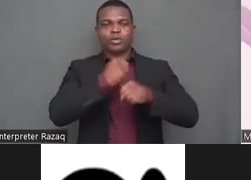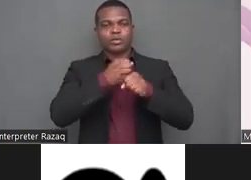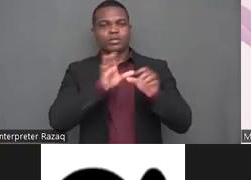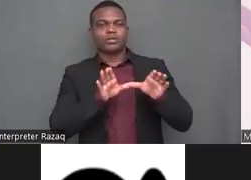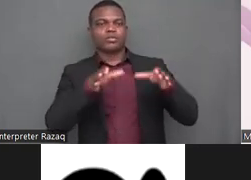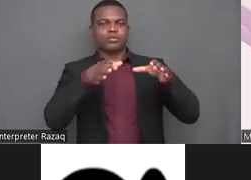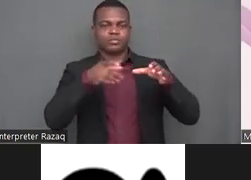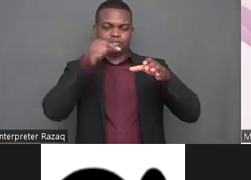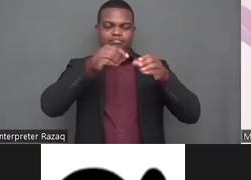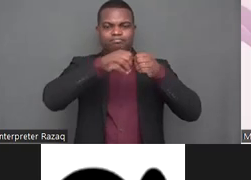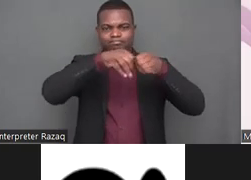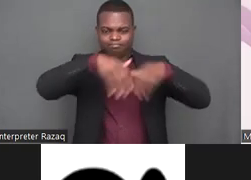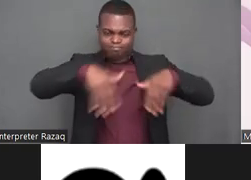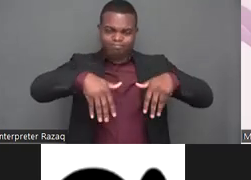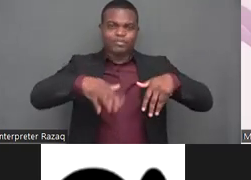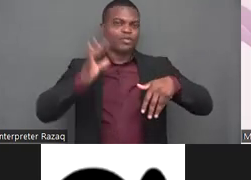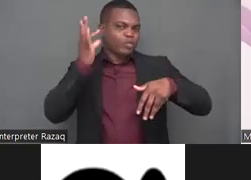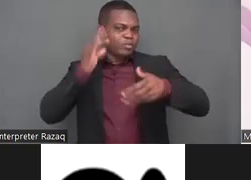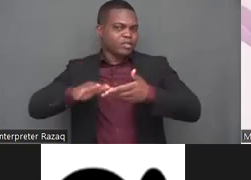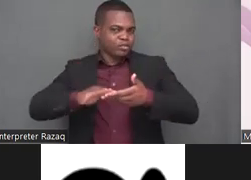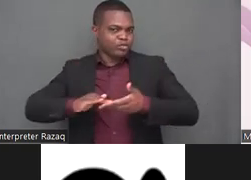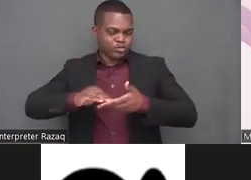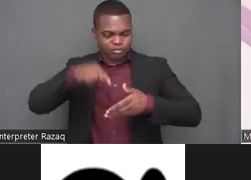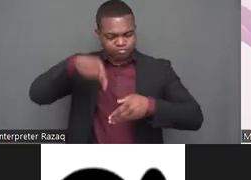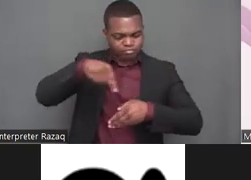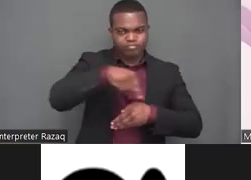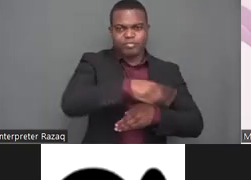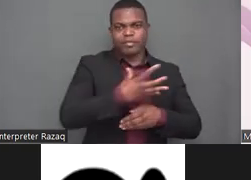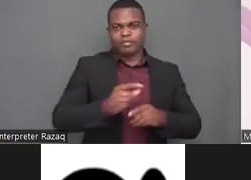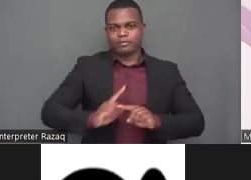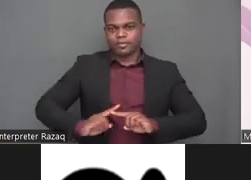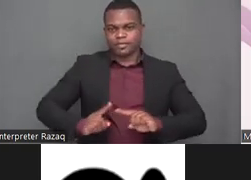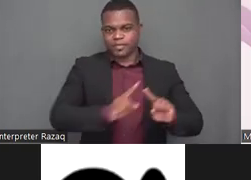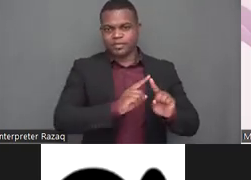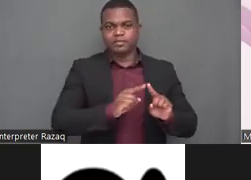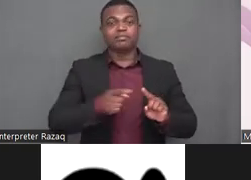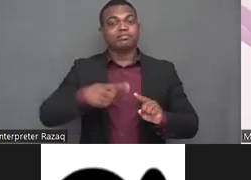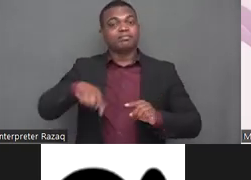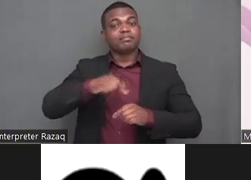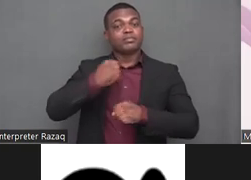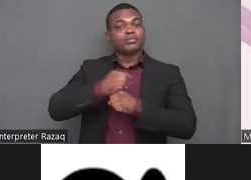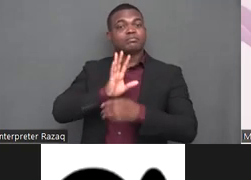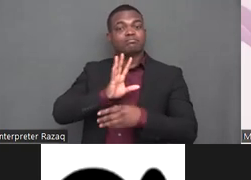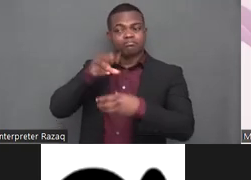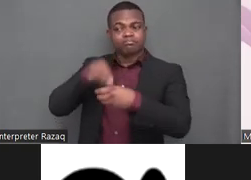the right of personal disability so including one of the organization is also the member is also